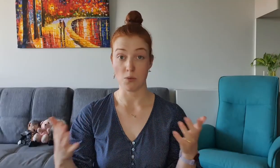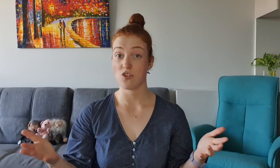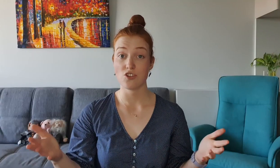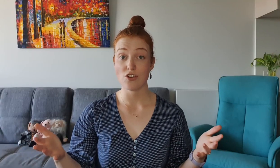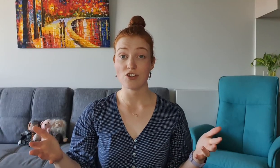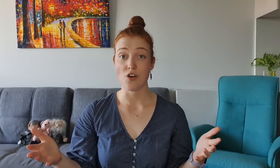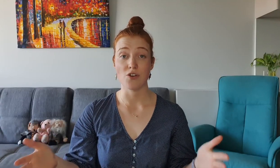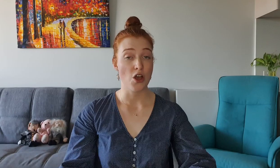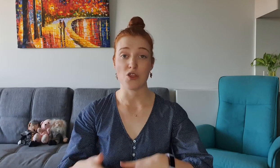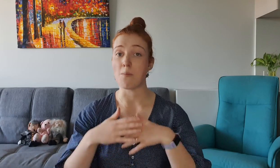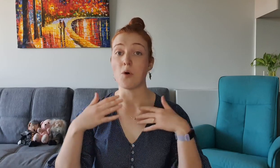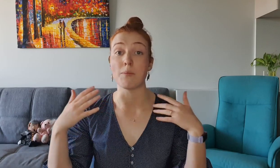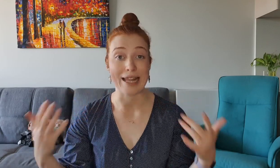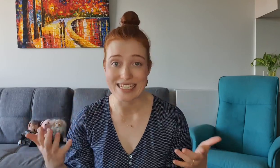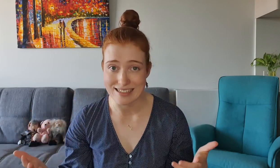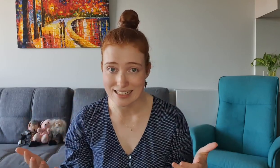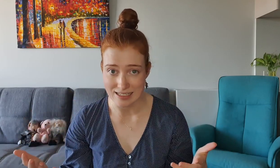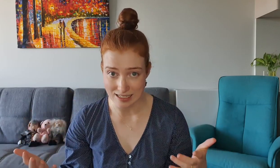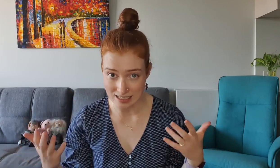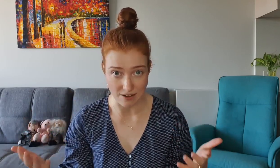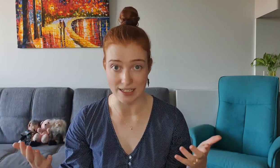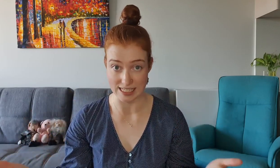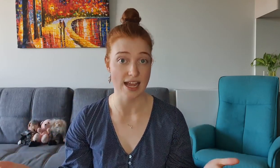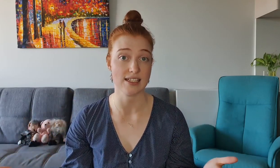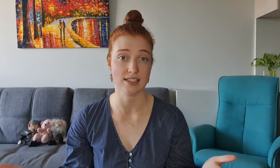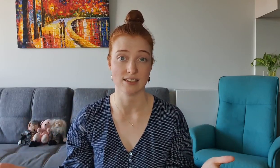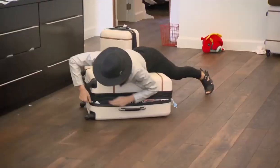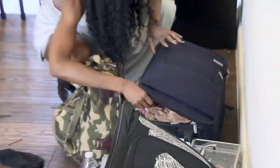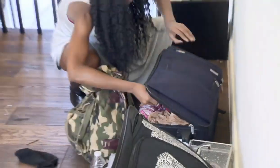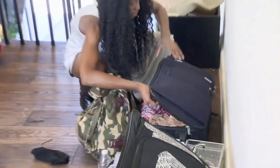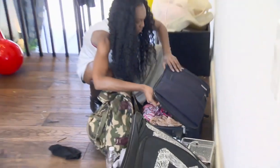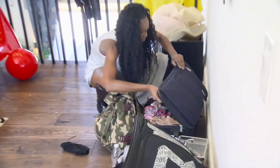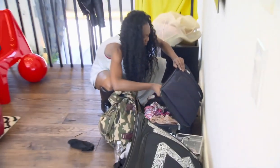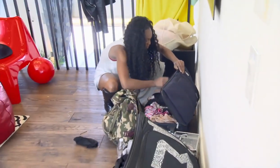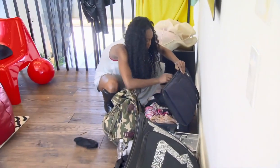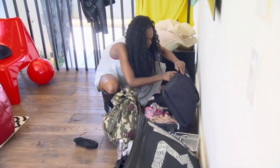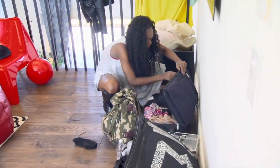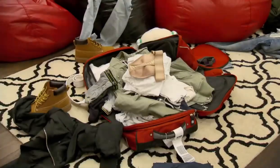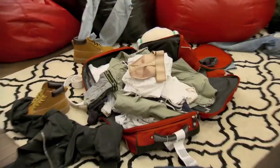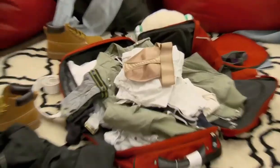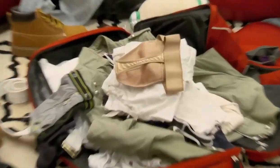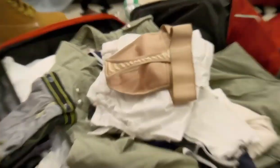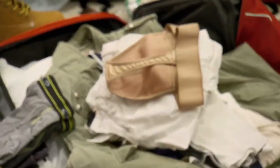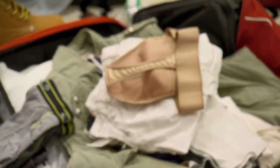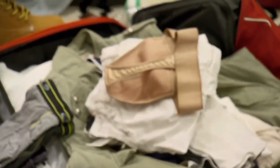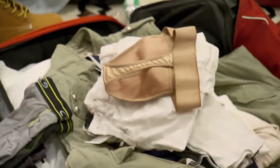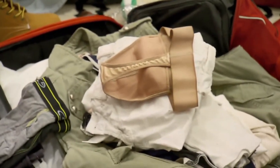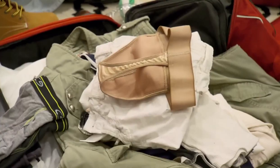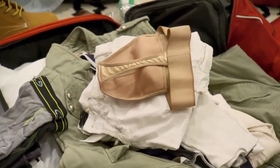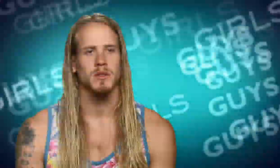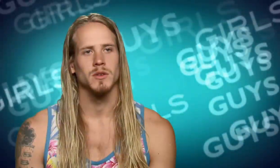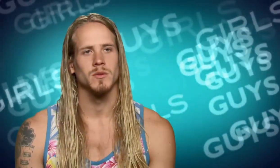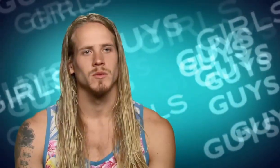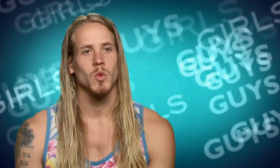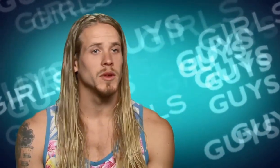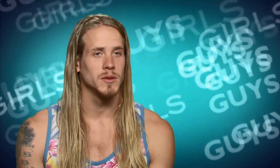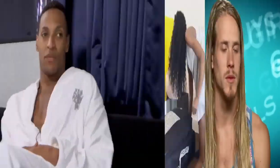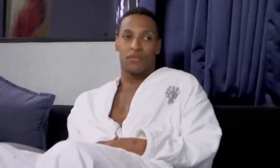The more the show goes on the more blatantly sexist stuff he says Lacey and Mamé brought a lot of crazy **** You know, women.